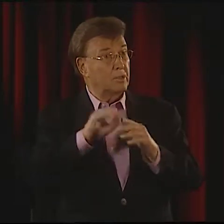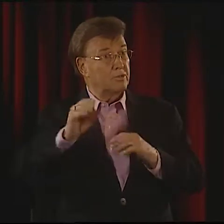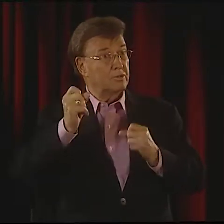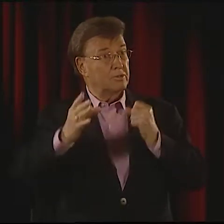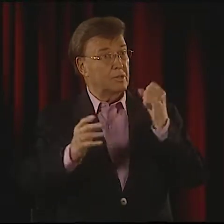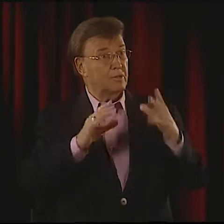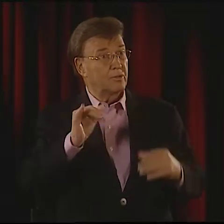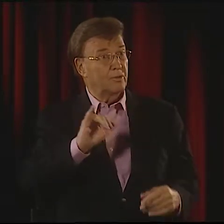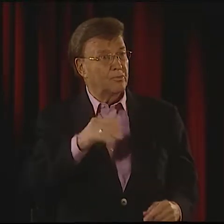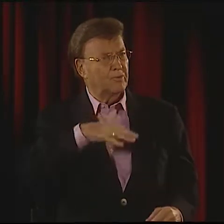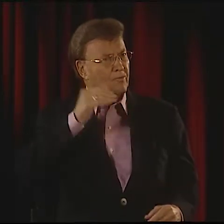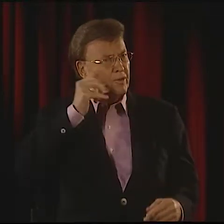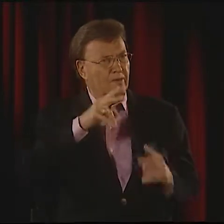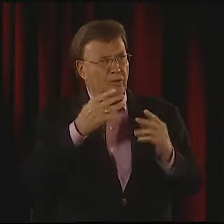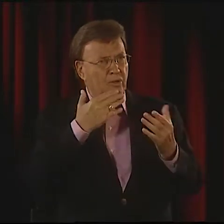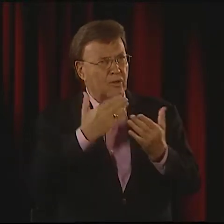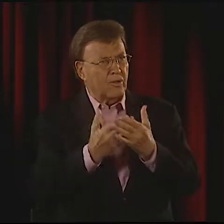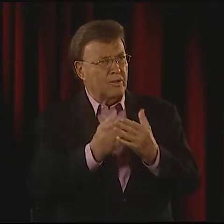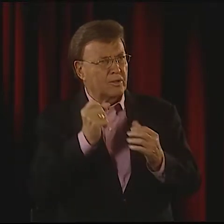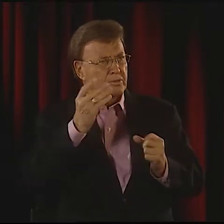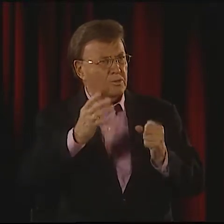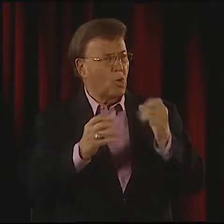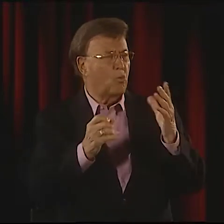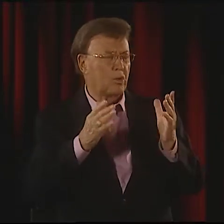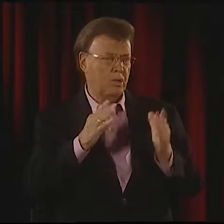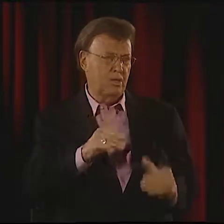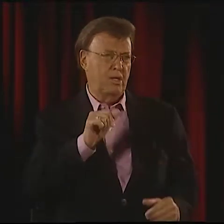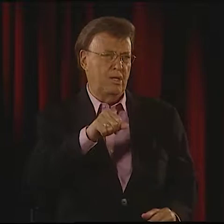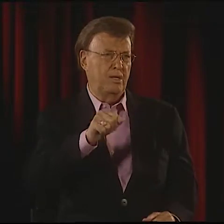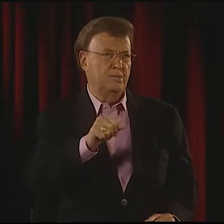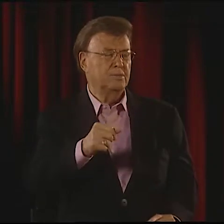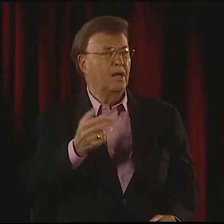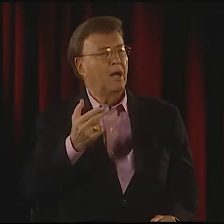WHEN HE SIGNED, HE WAS SUCH A GOOD SIGNER,